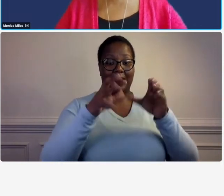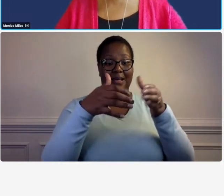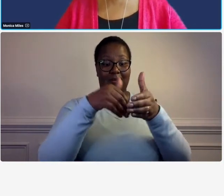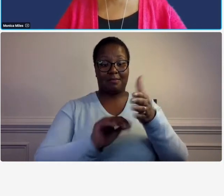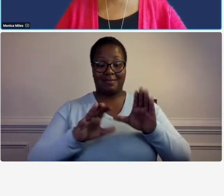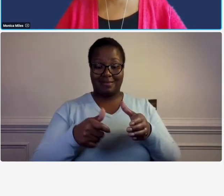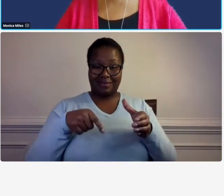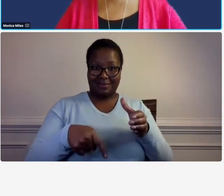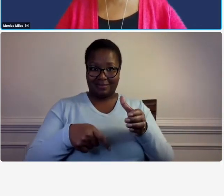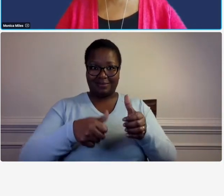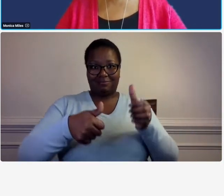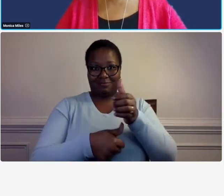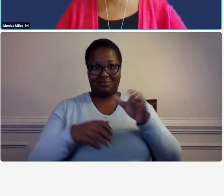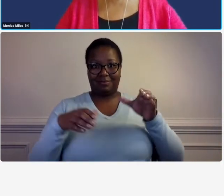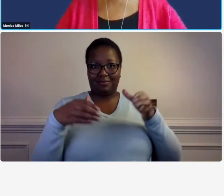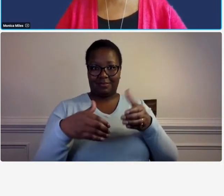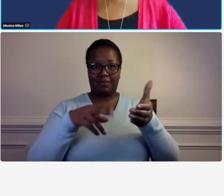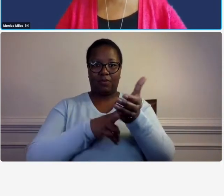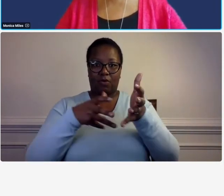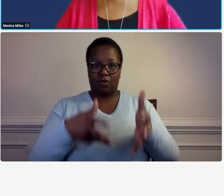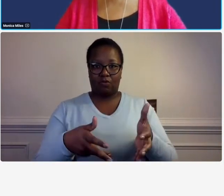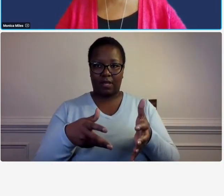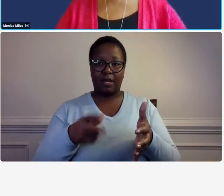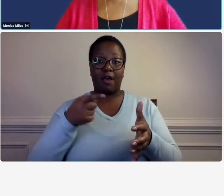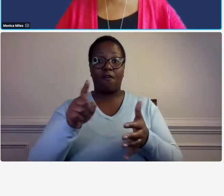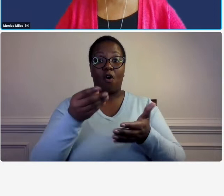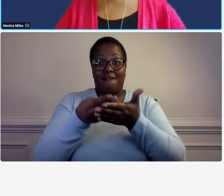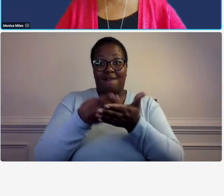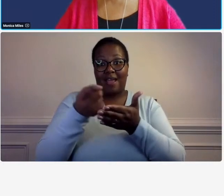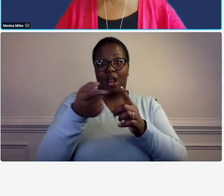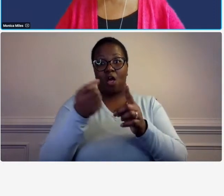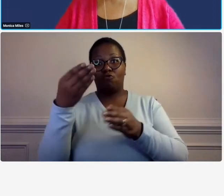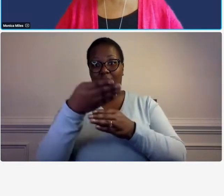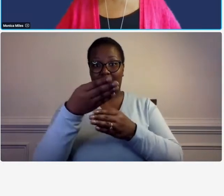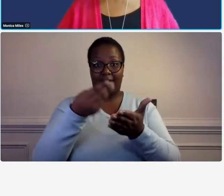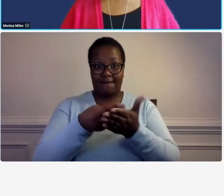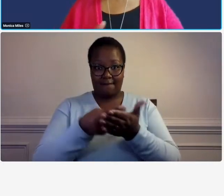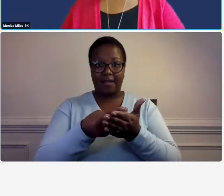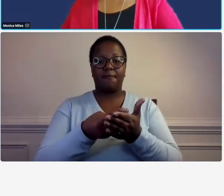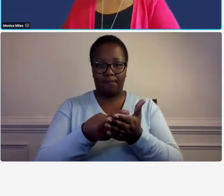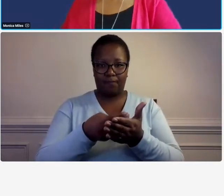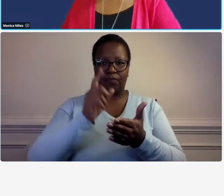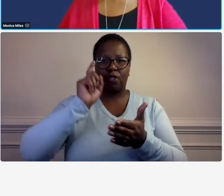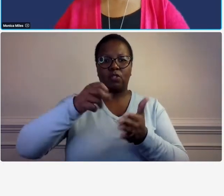cost rates will be subject to review and audit by ddot and fhwa for the life of the contract